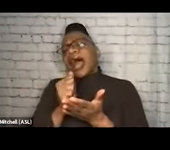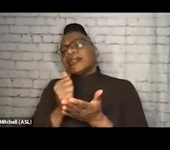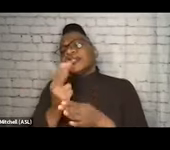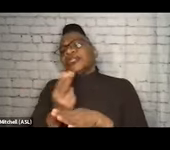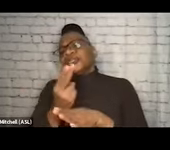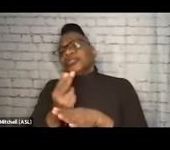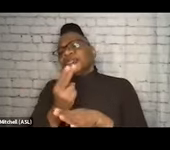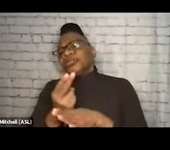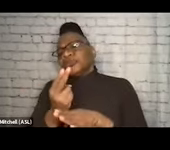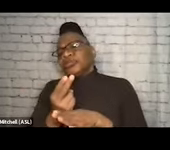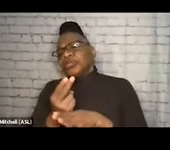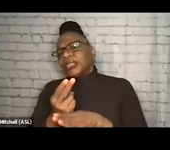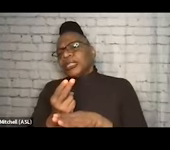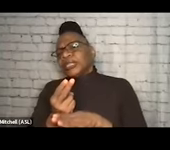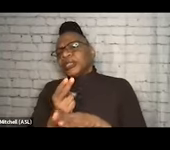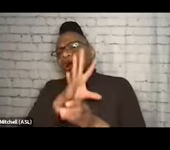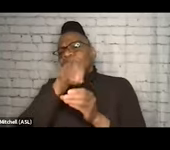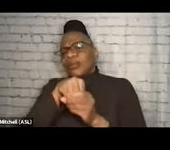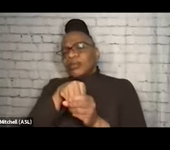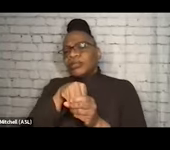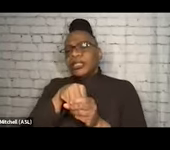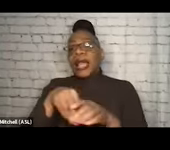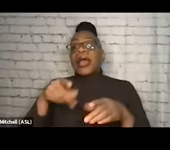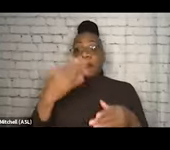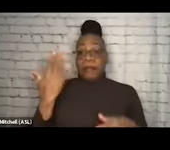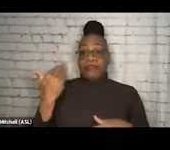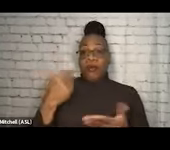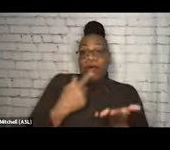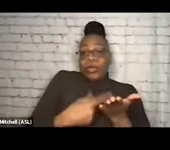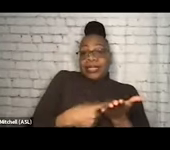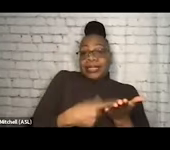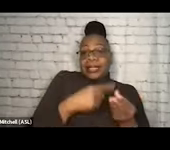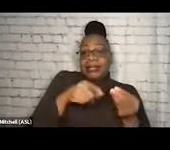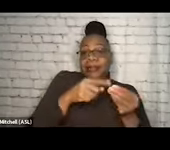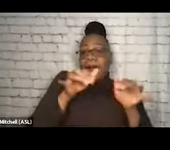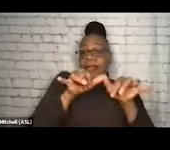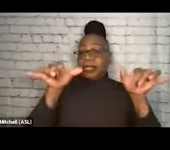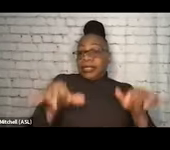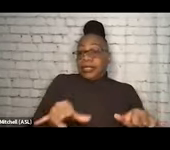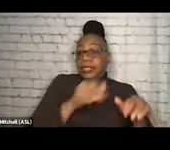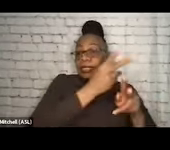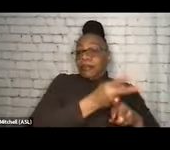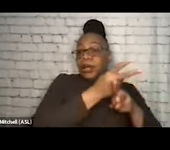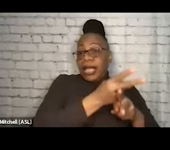when we went back to kind of, like, that recovery-oriented system of care, right? So different interventions